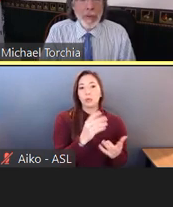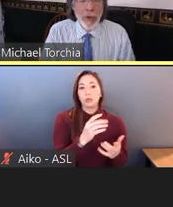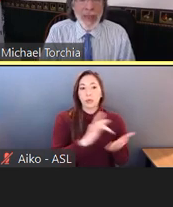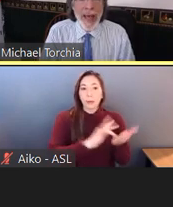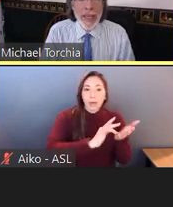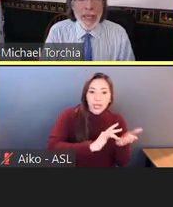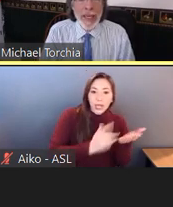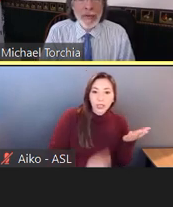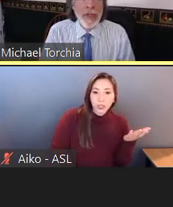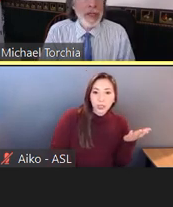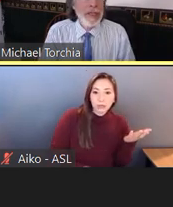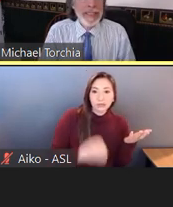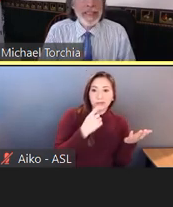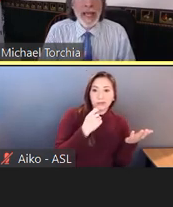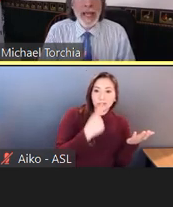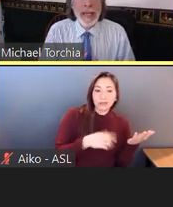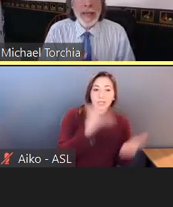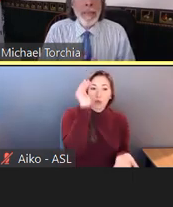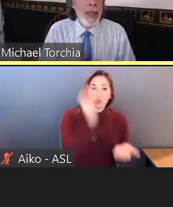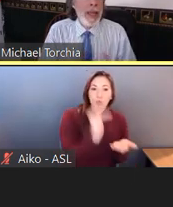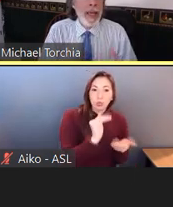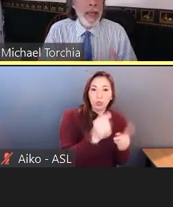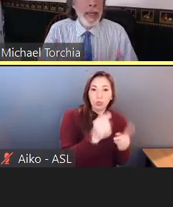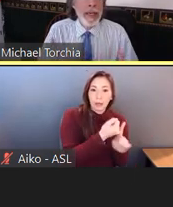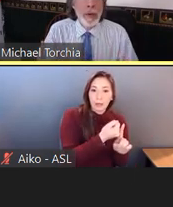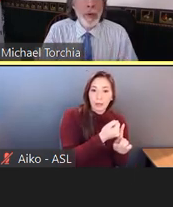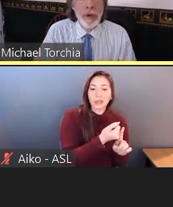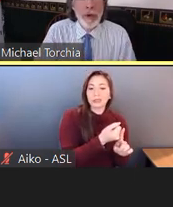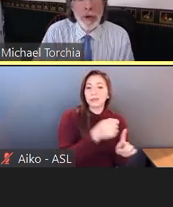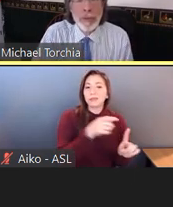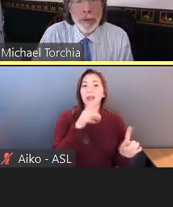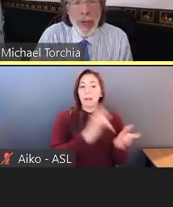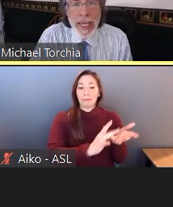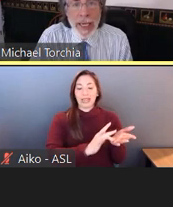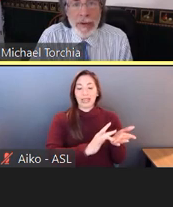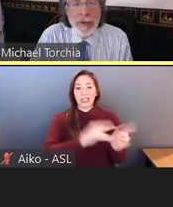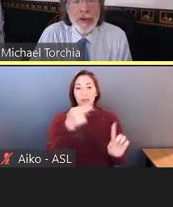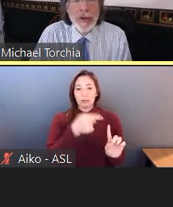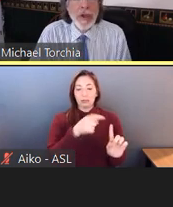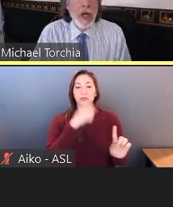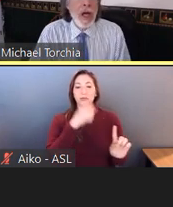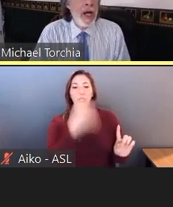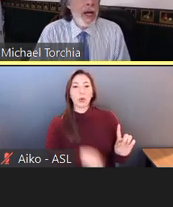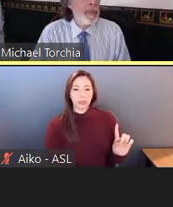What that means, let's say one of your employees